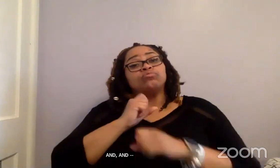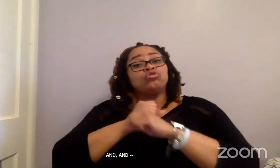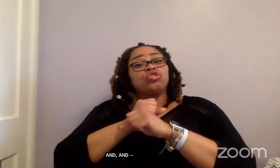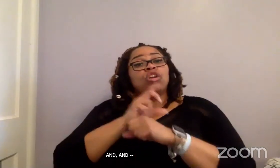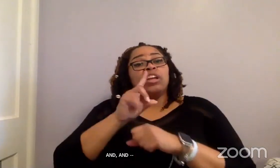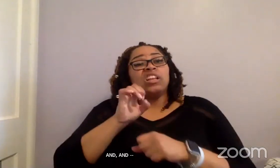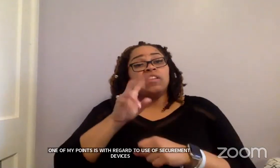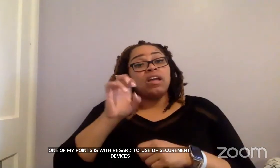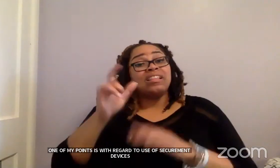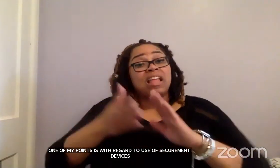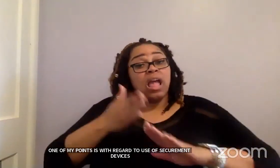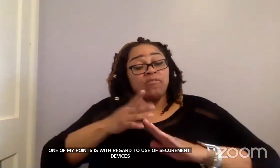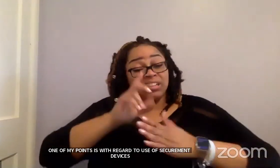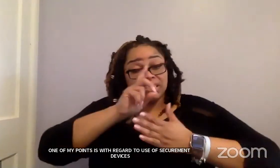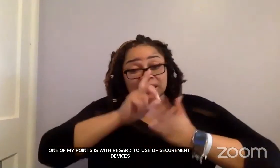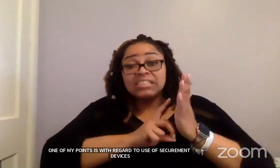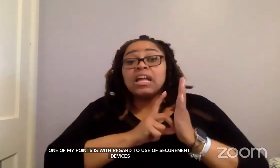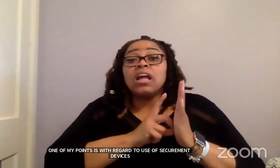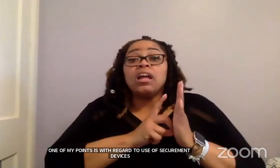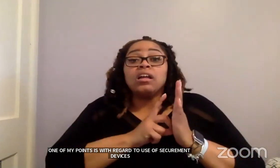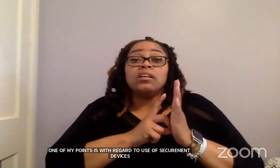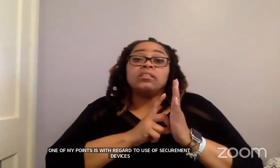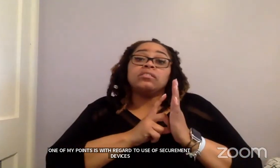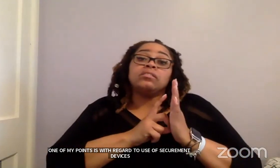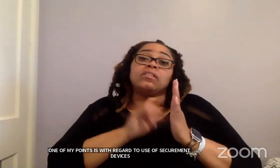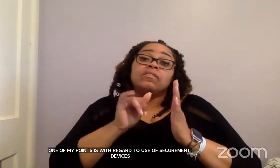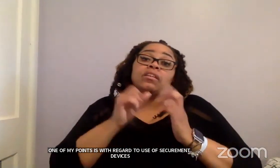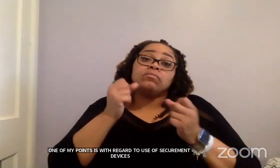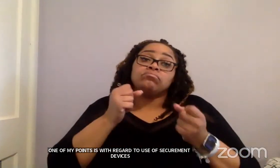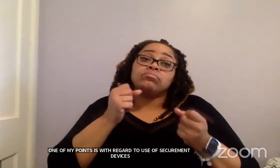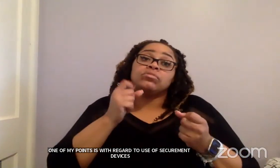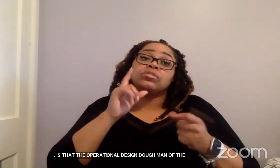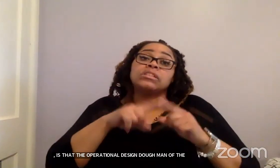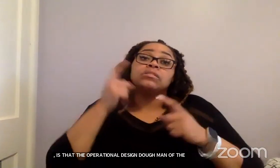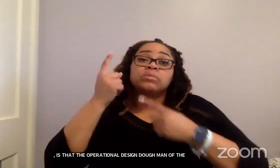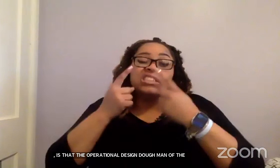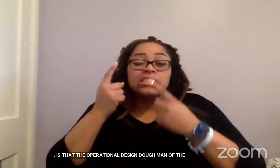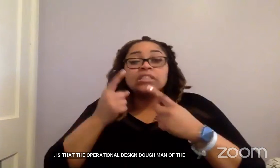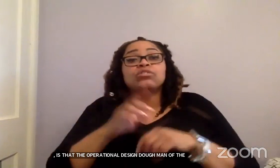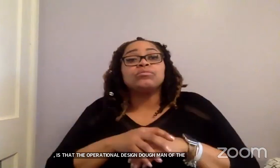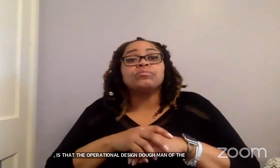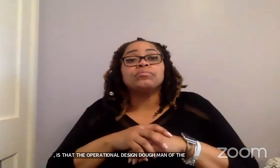is the operational design domain of the autonomous vehicle needs to be considered. For example,